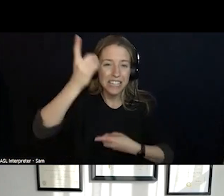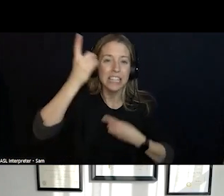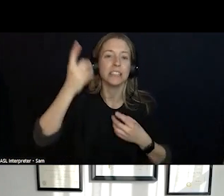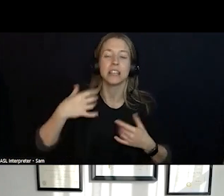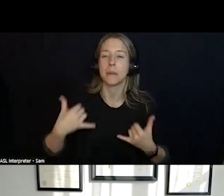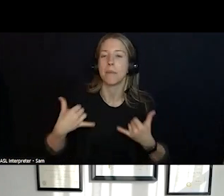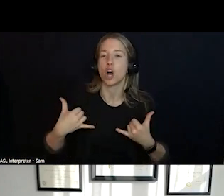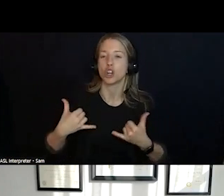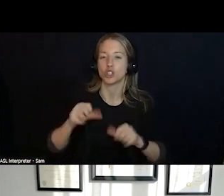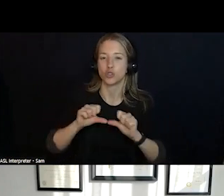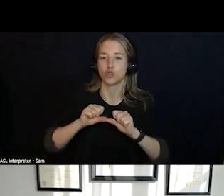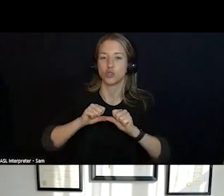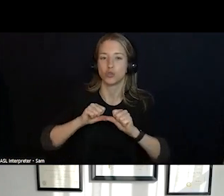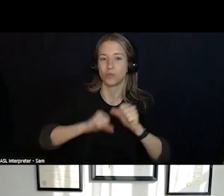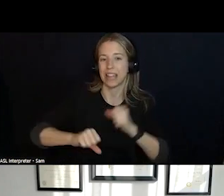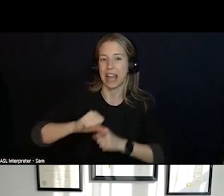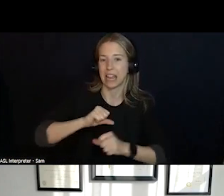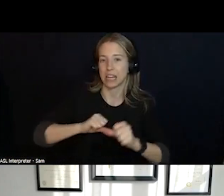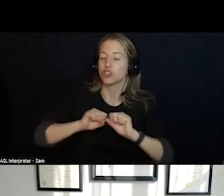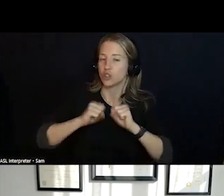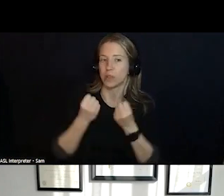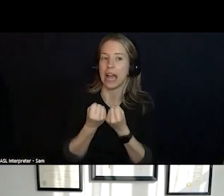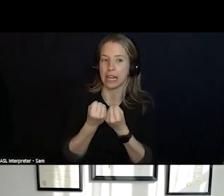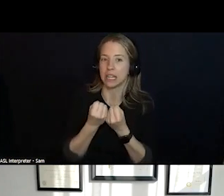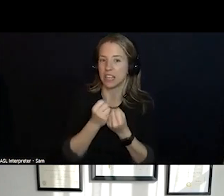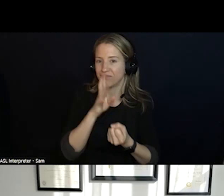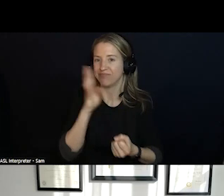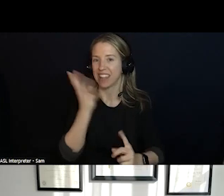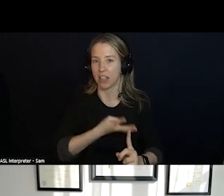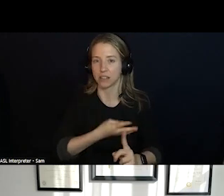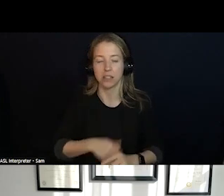SYSTEM THAT WE KNOW TODAY. IT WAS PUBLISHED IN 1966 AFTER